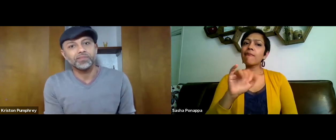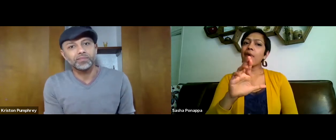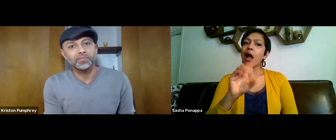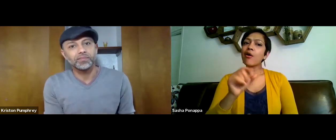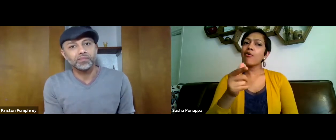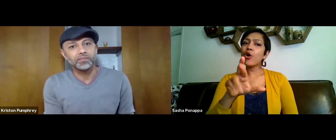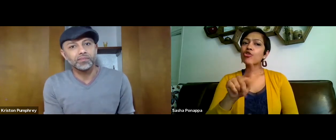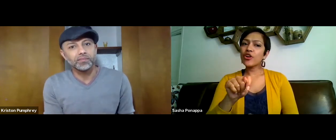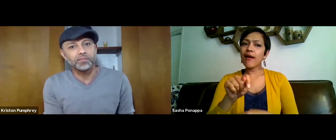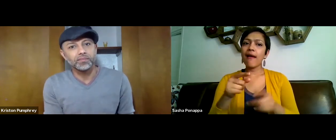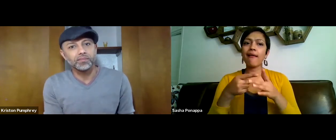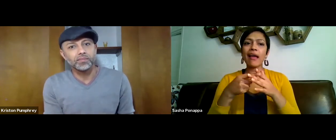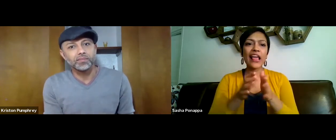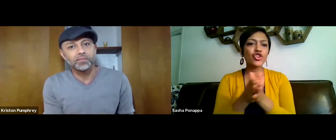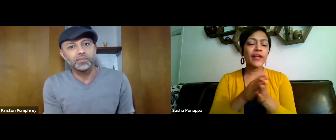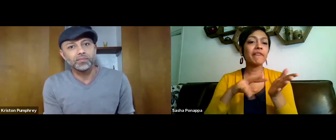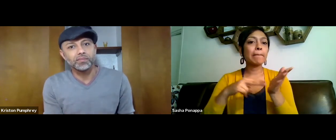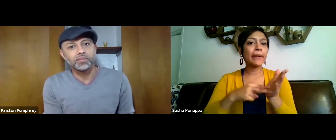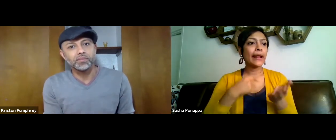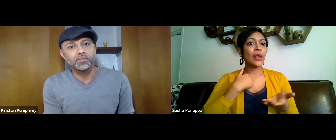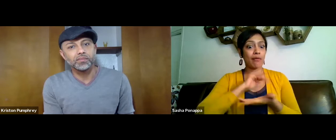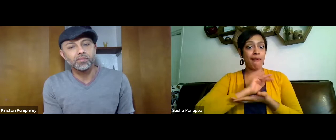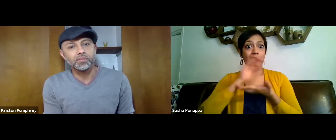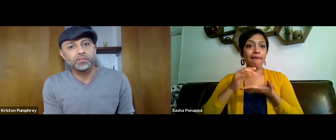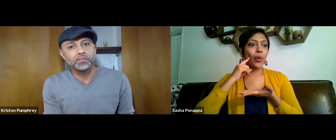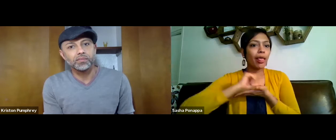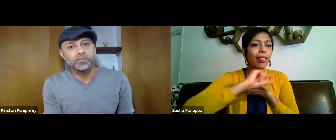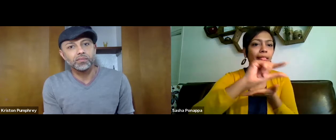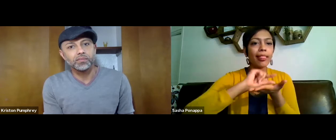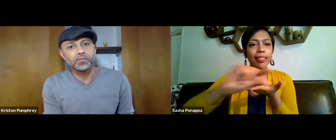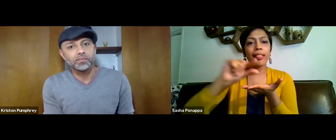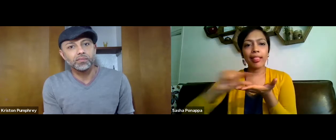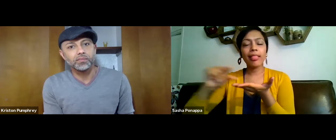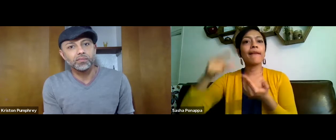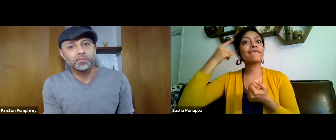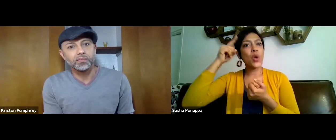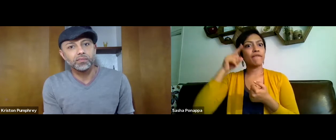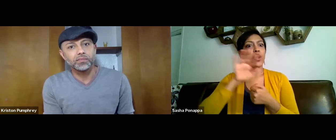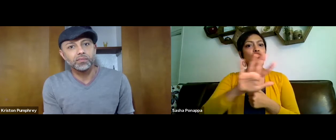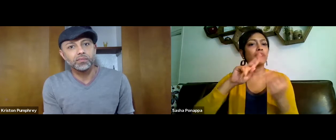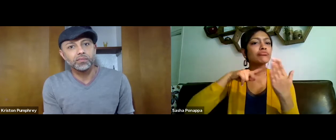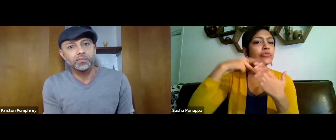this wouldn't work for that. This is a micro grant, which means we have amounts